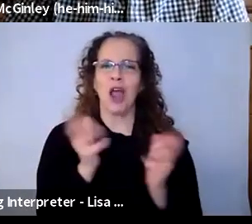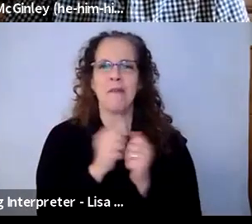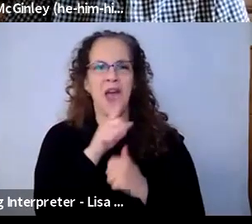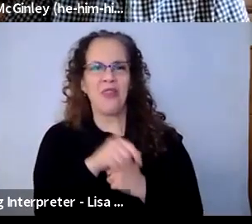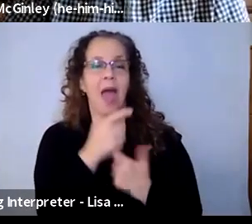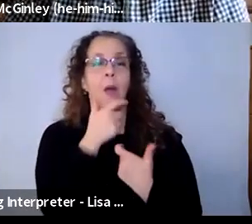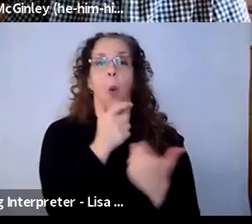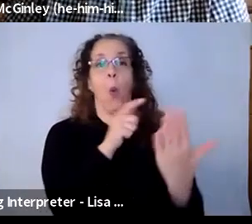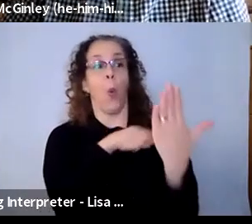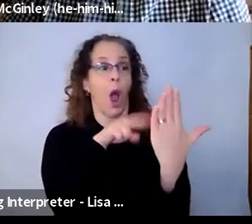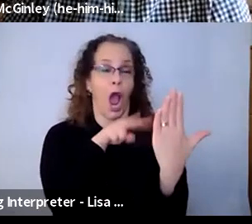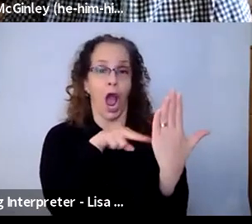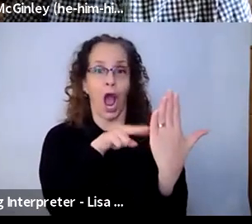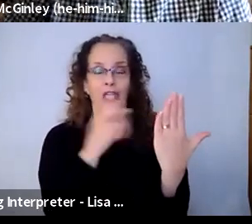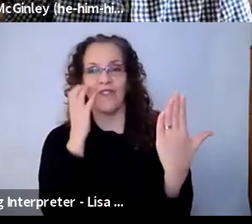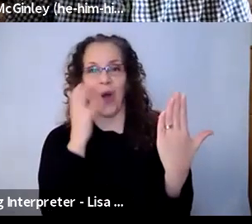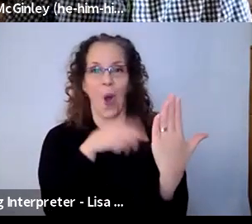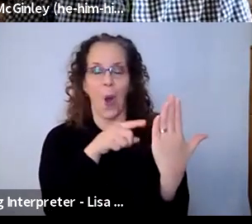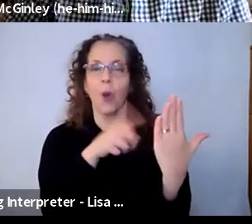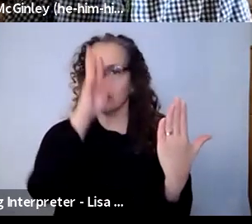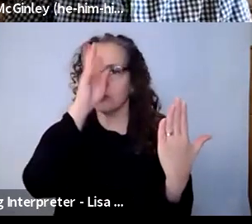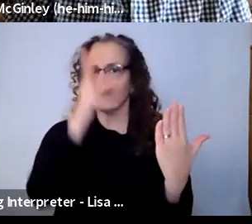they have even created some videos on their own but never